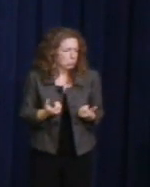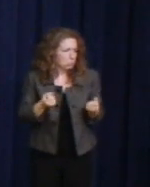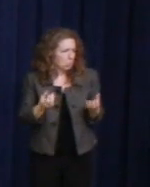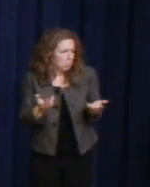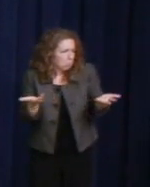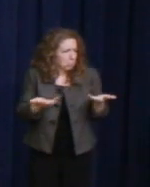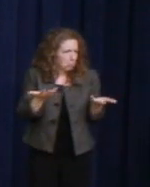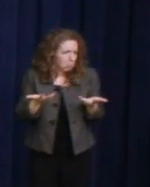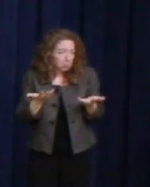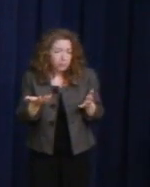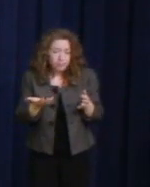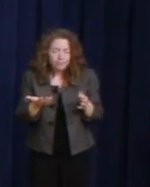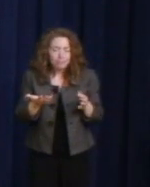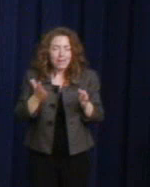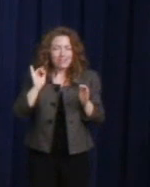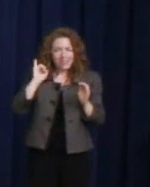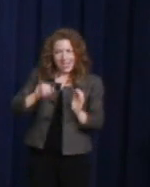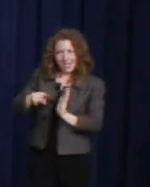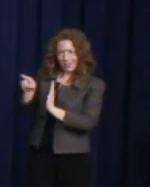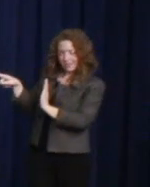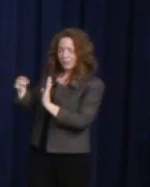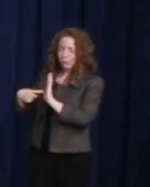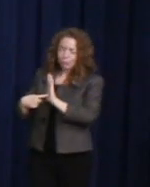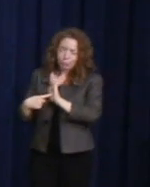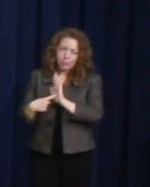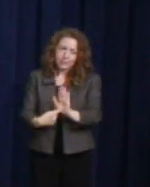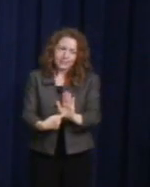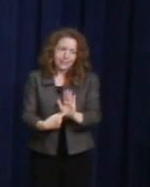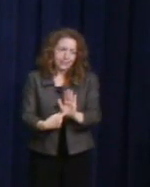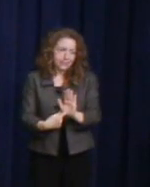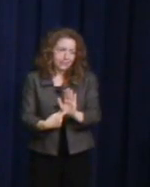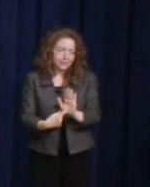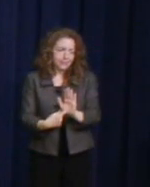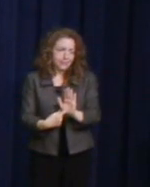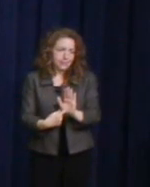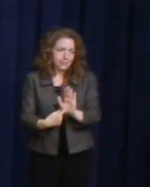of why it's important that we continue upon the work of Harvey Milk.